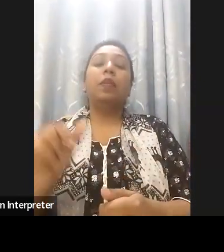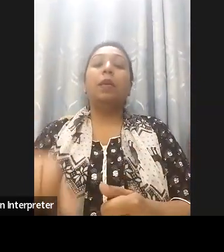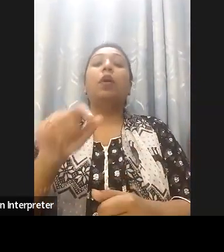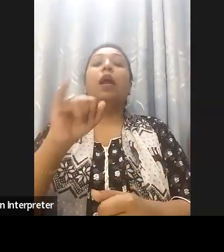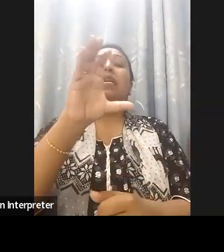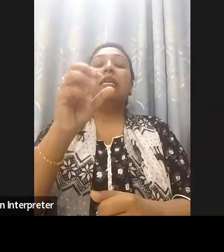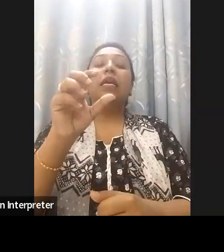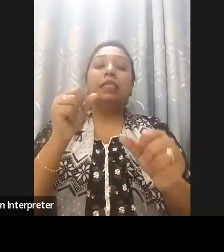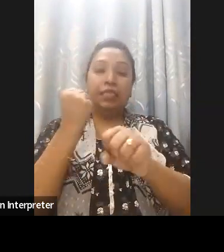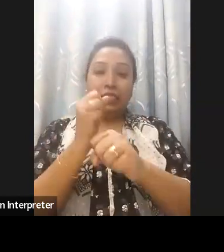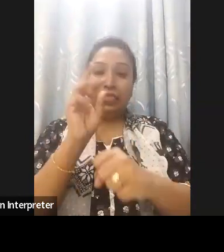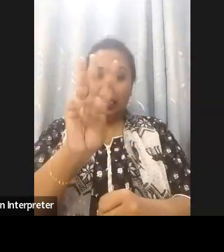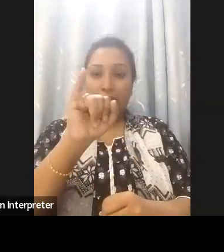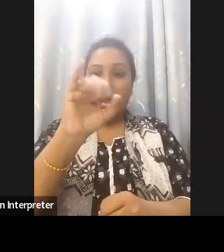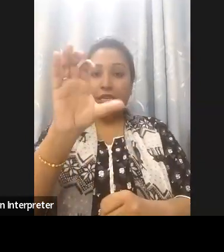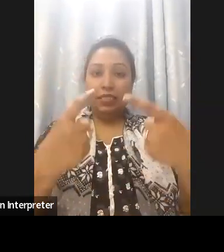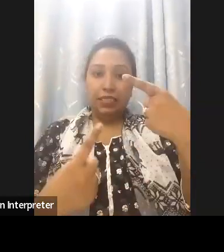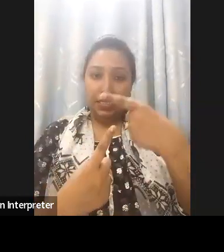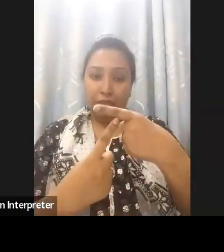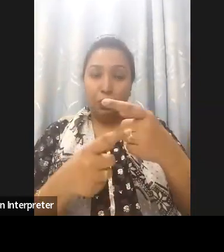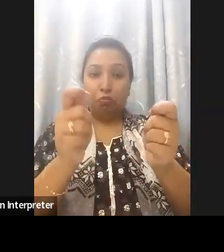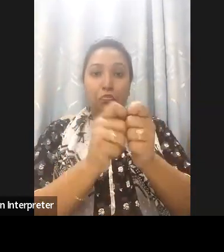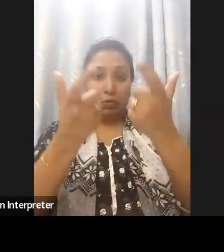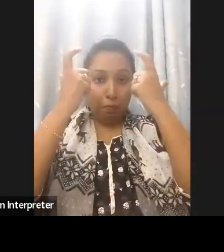and for your continuous effort in championing digital inclusion for people with disabilities